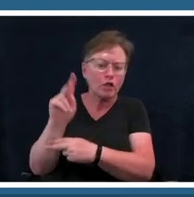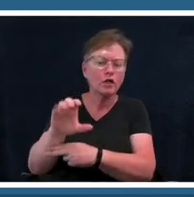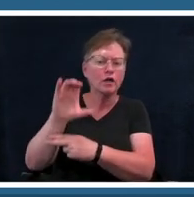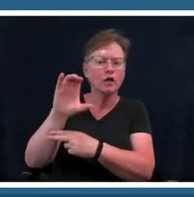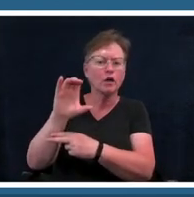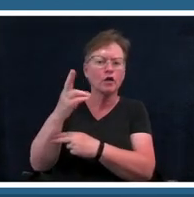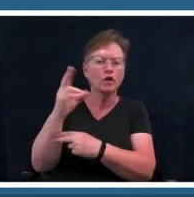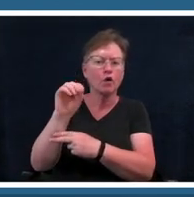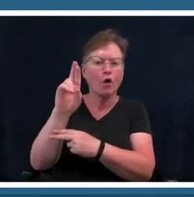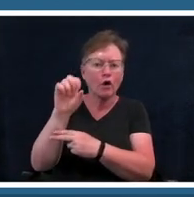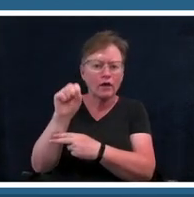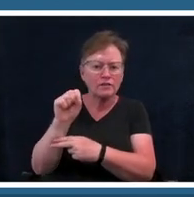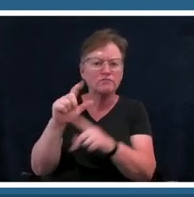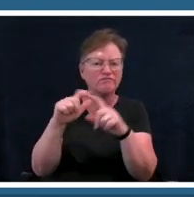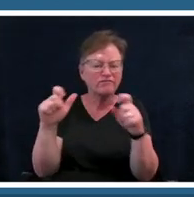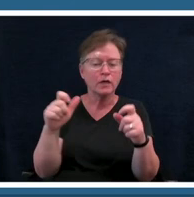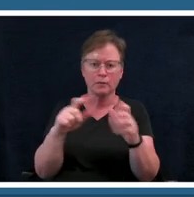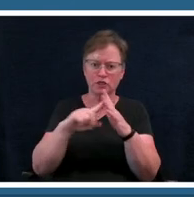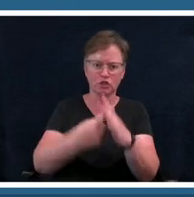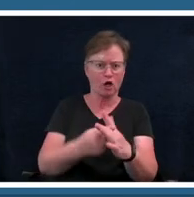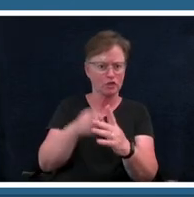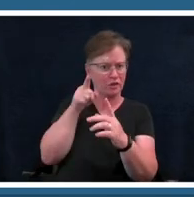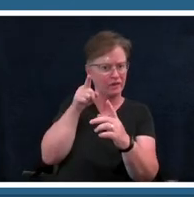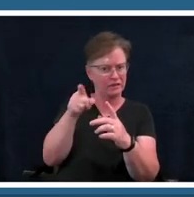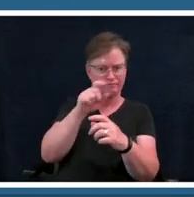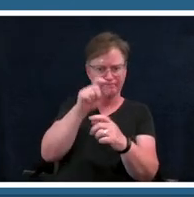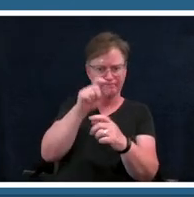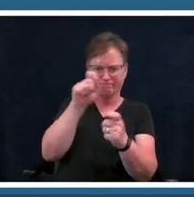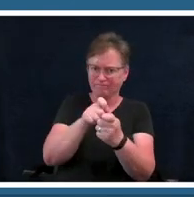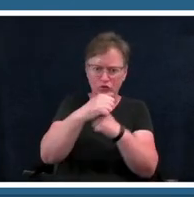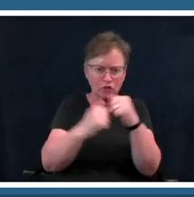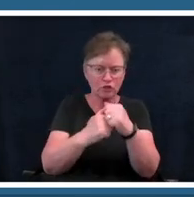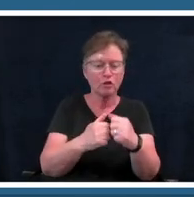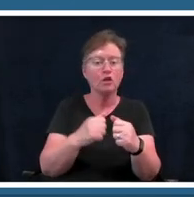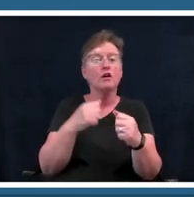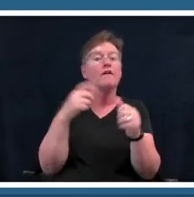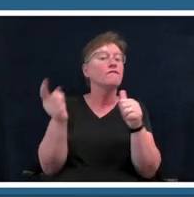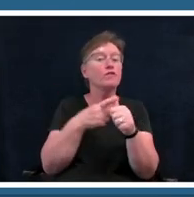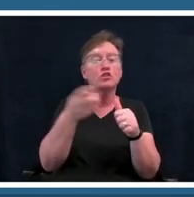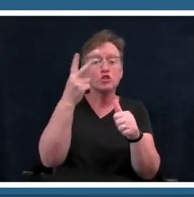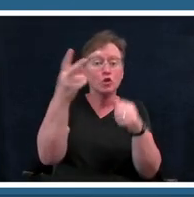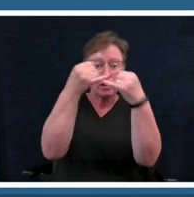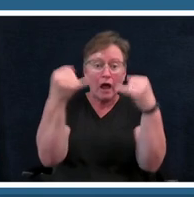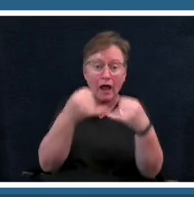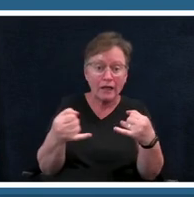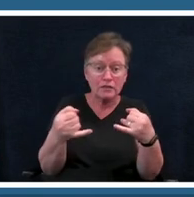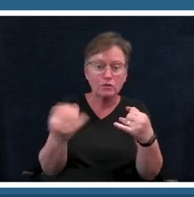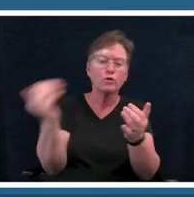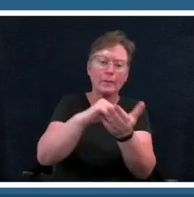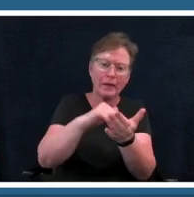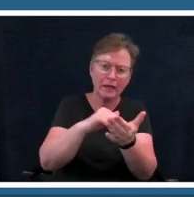structure she repeats the first two lines and then concludes her statement